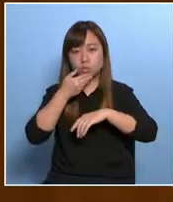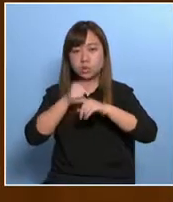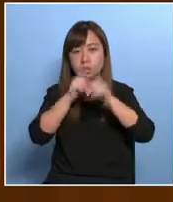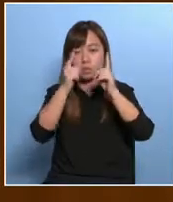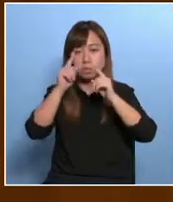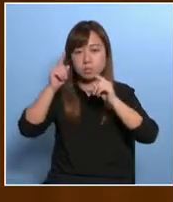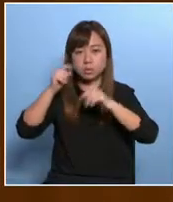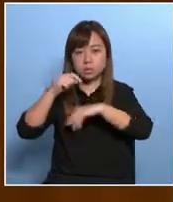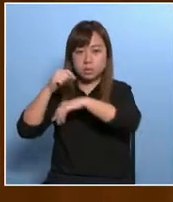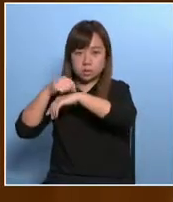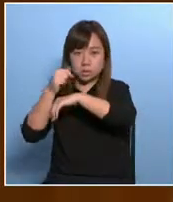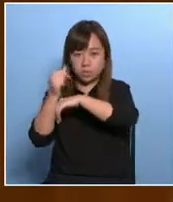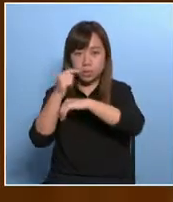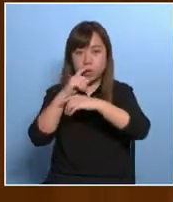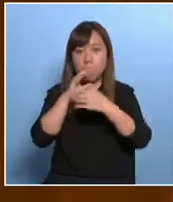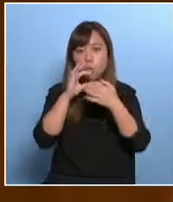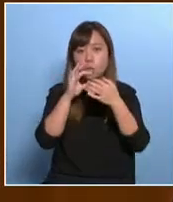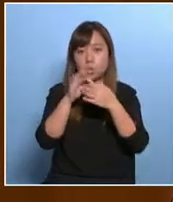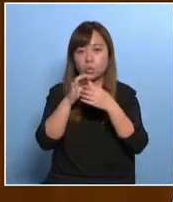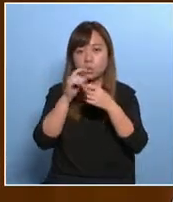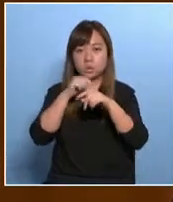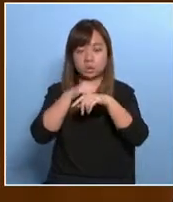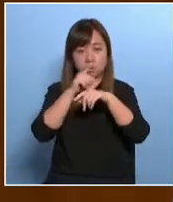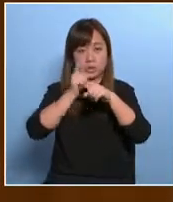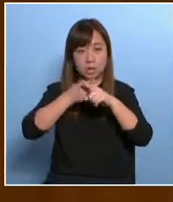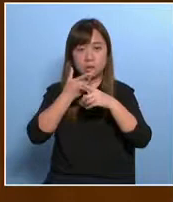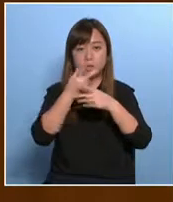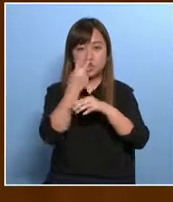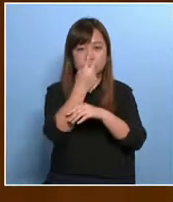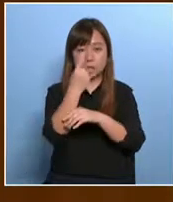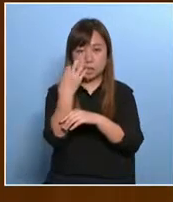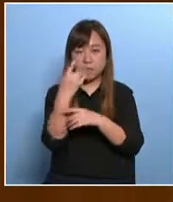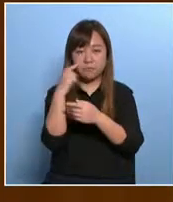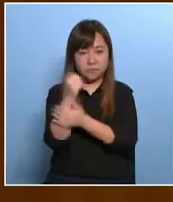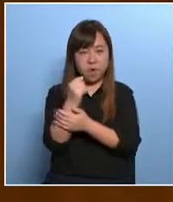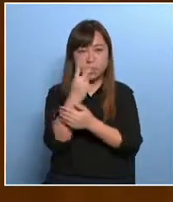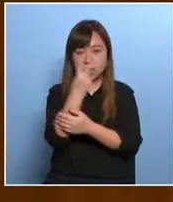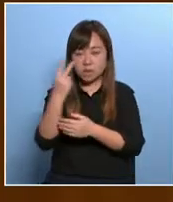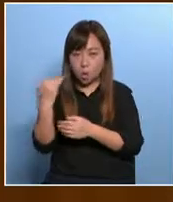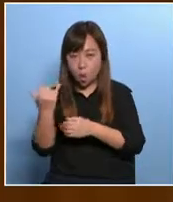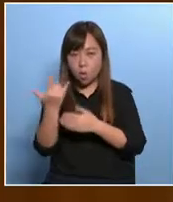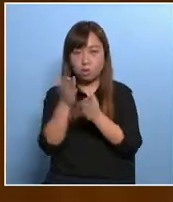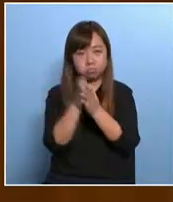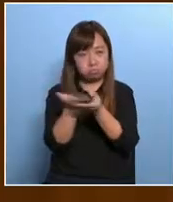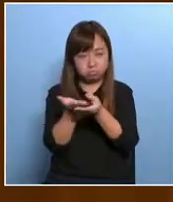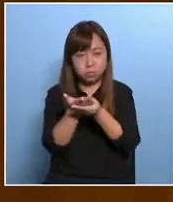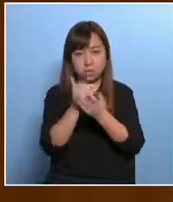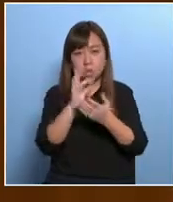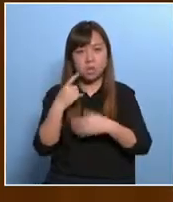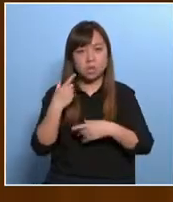Information paper(s) issued since the last meeting